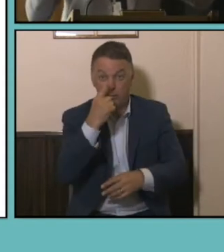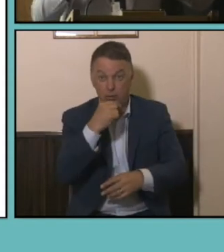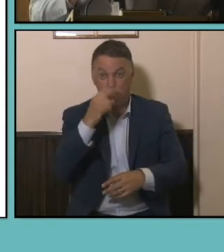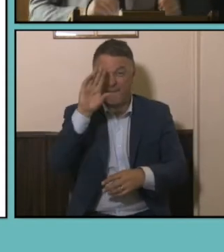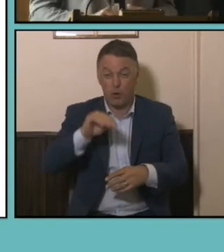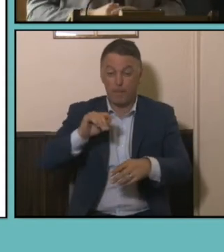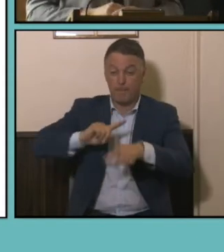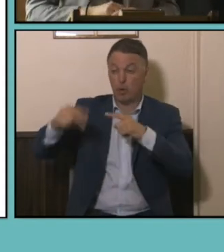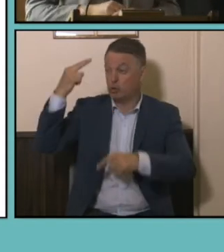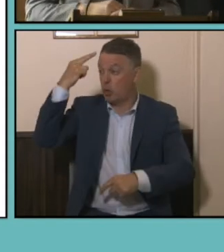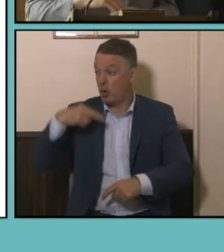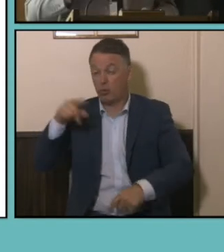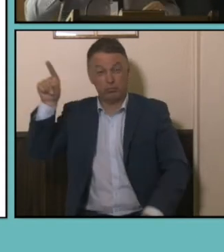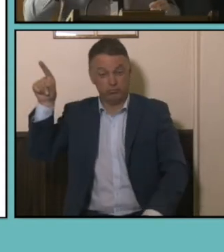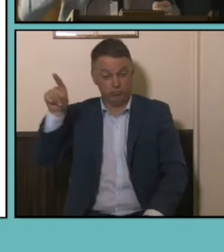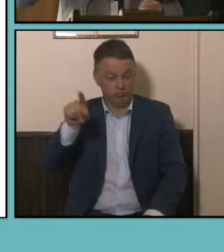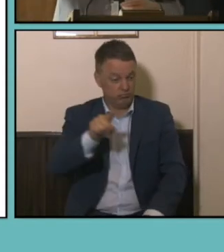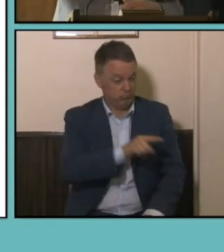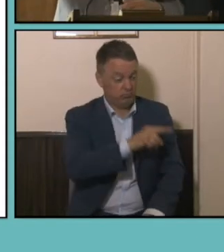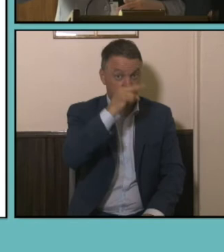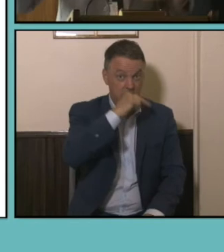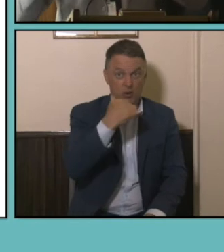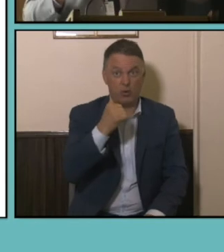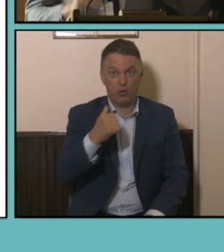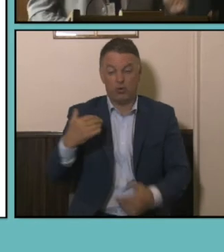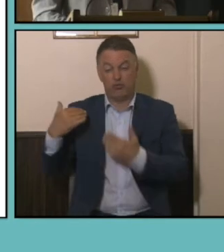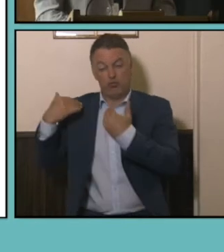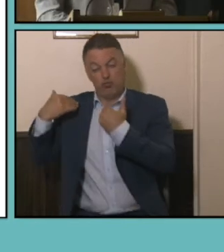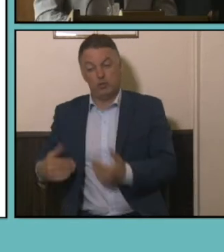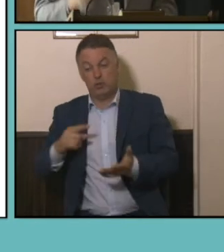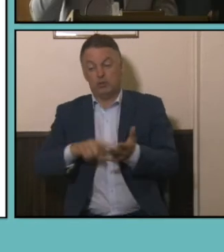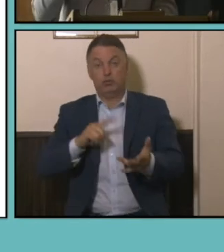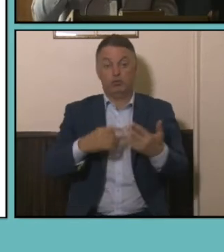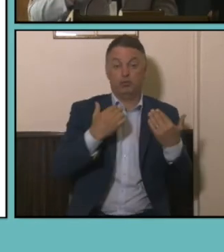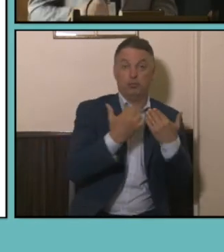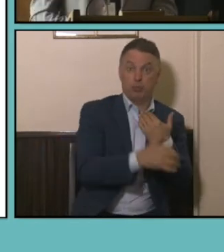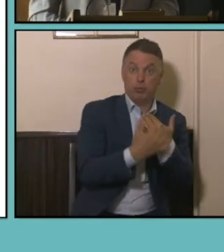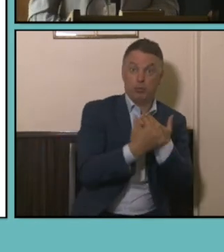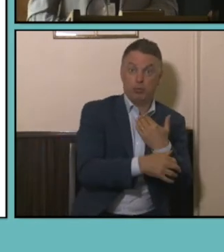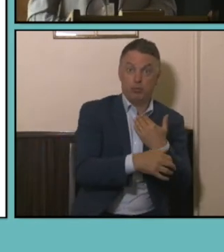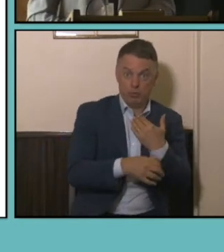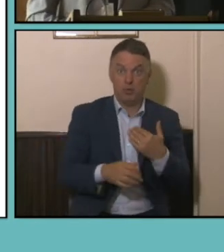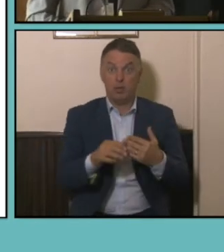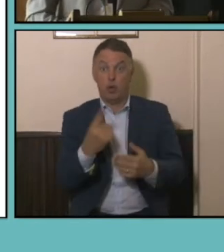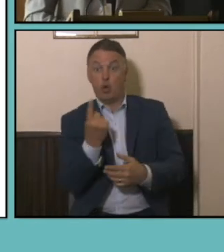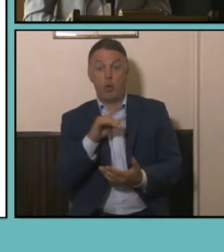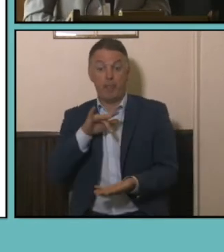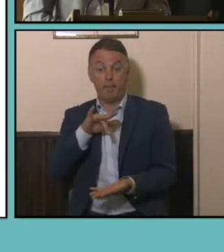to youngest or you know highest income earner to lowest income earner, it's the person who's right in the middle of that line so right in the middle of the